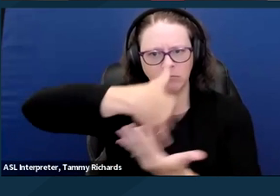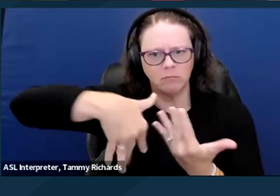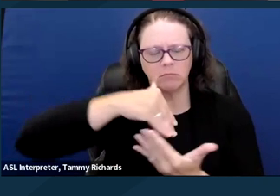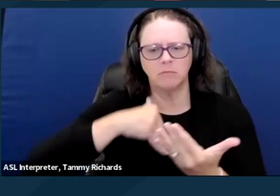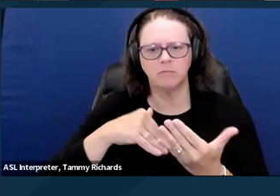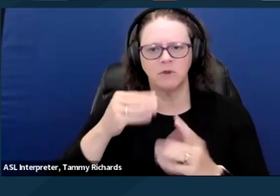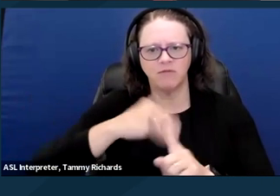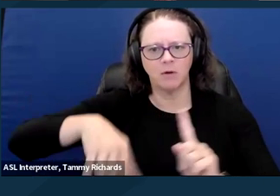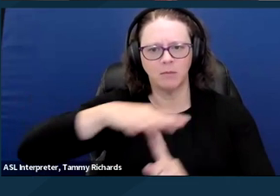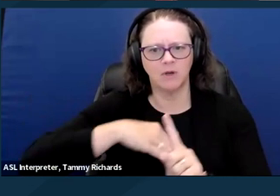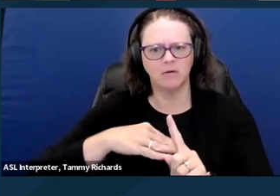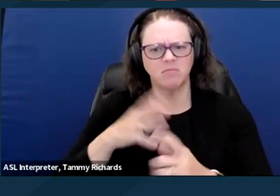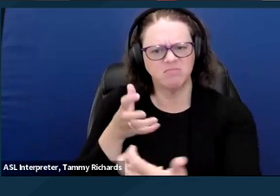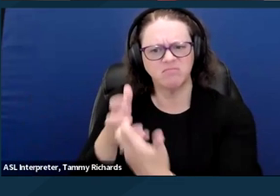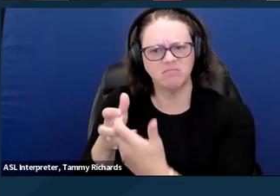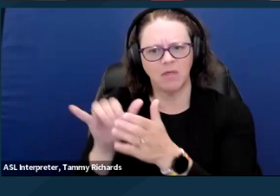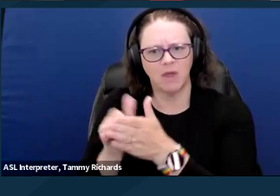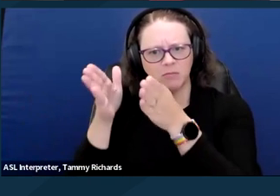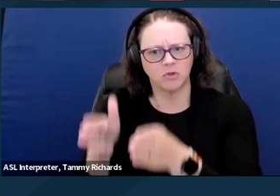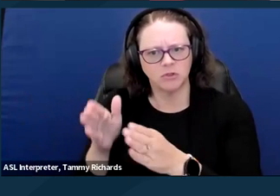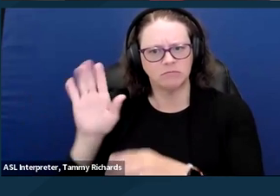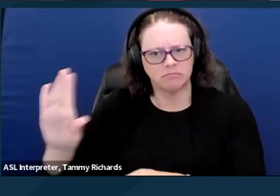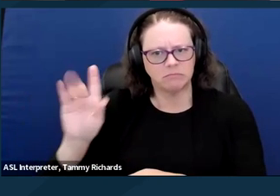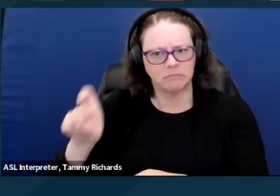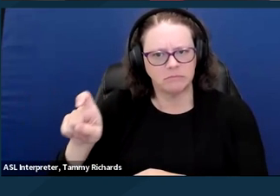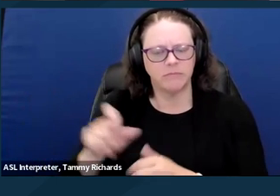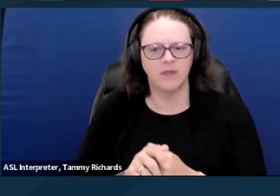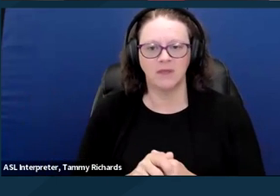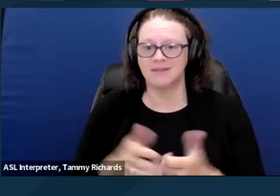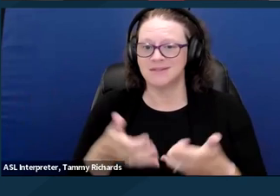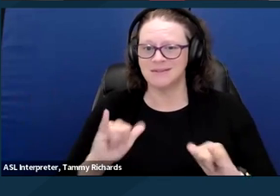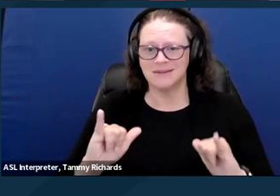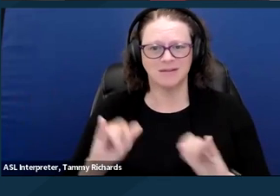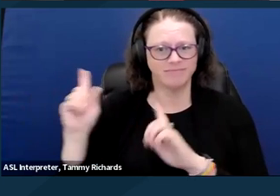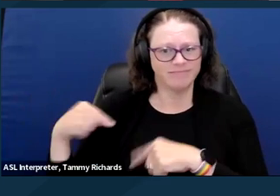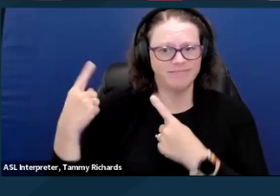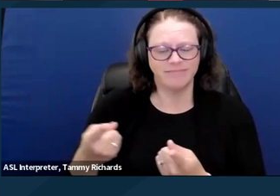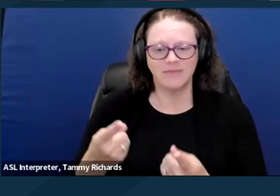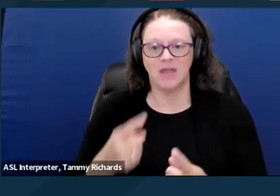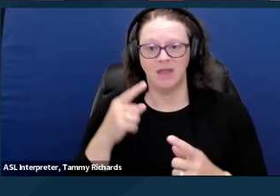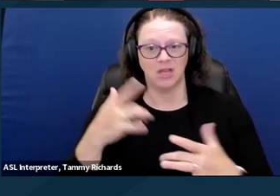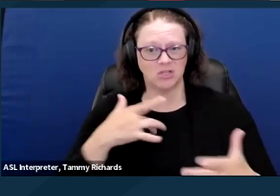In spite of all this, we're still seeing concerning proposals. At the federal level,